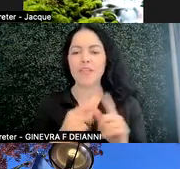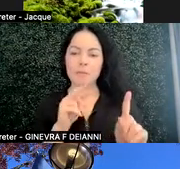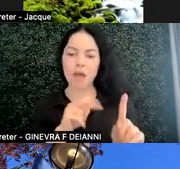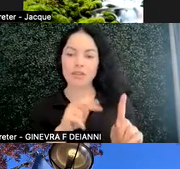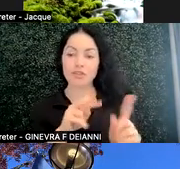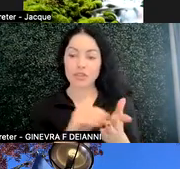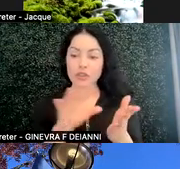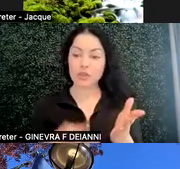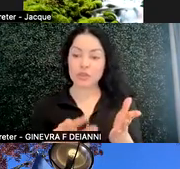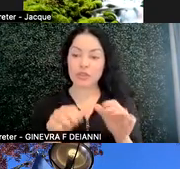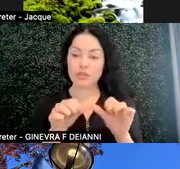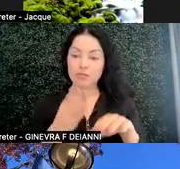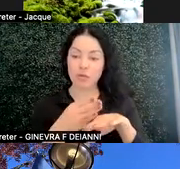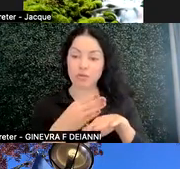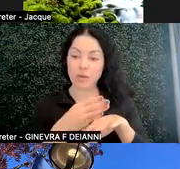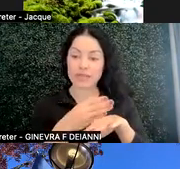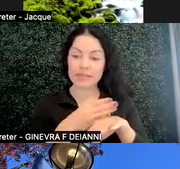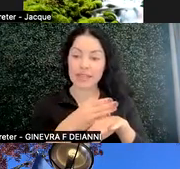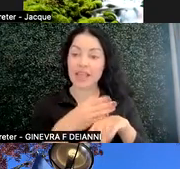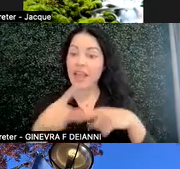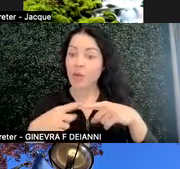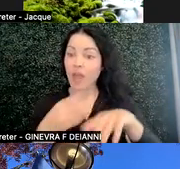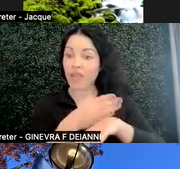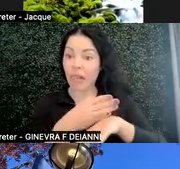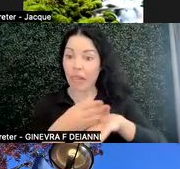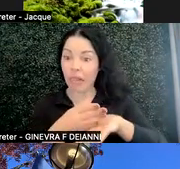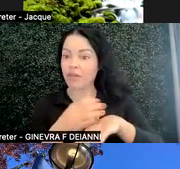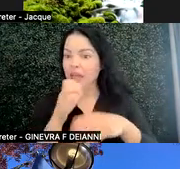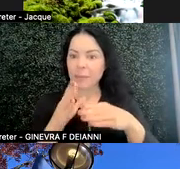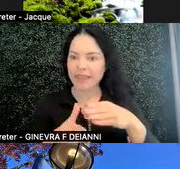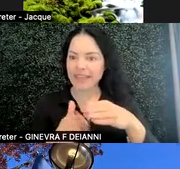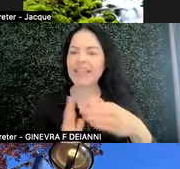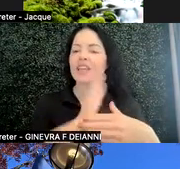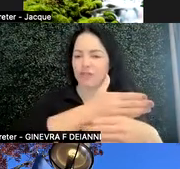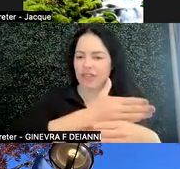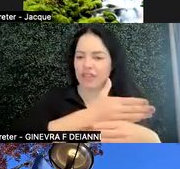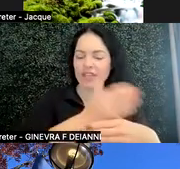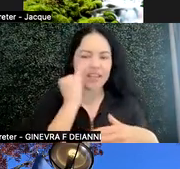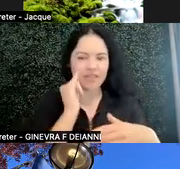and intervening when students are not completing things, not showing up for class, et cetera.